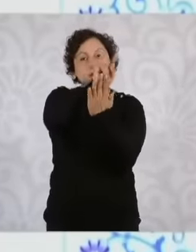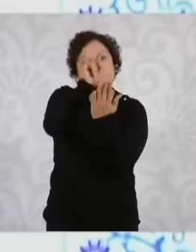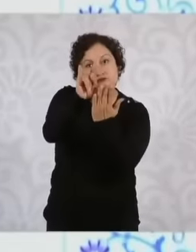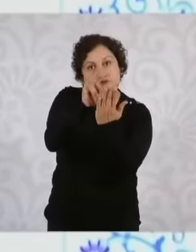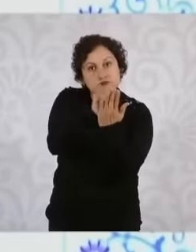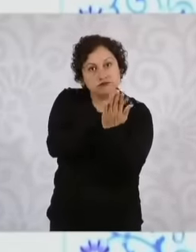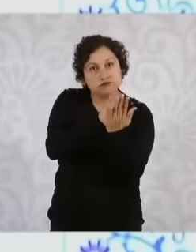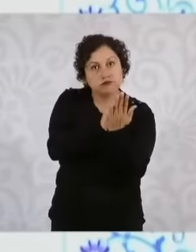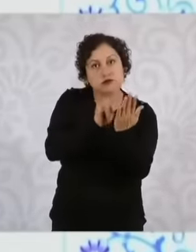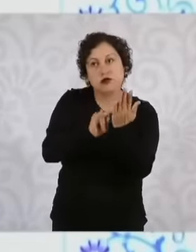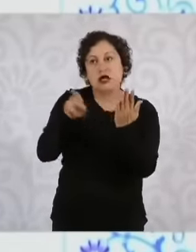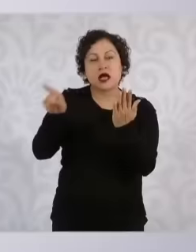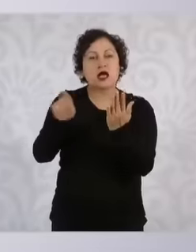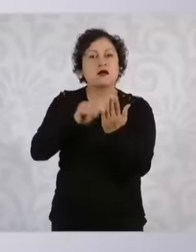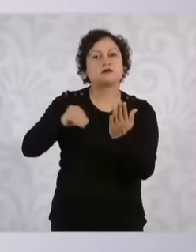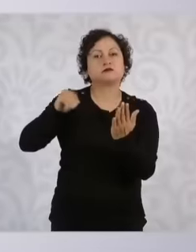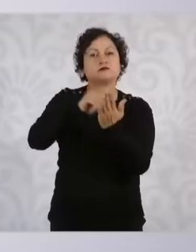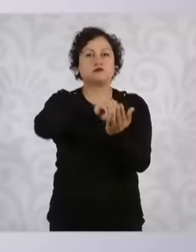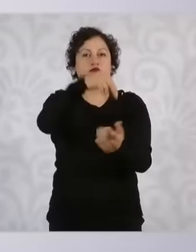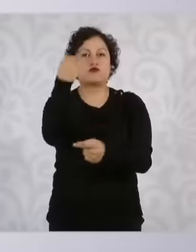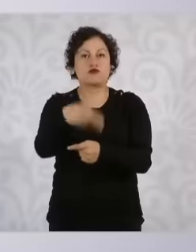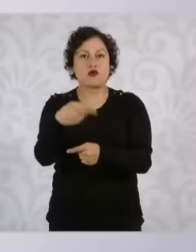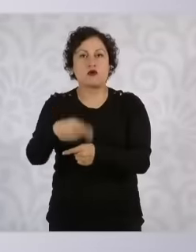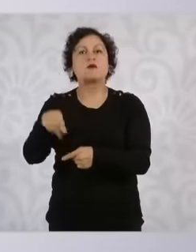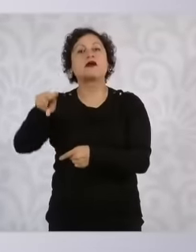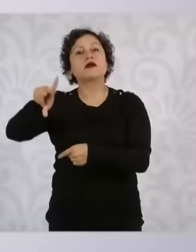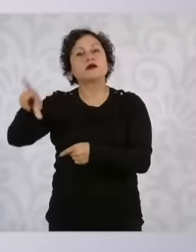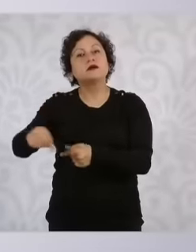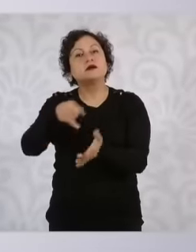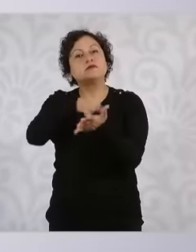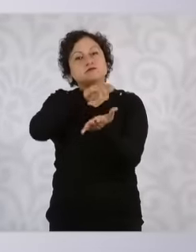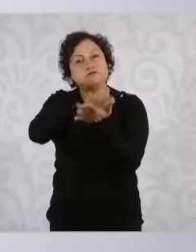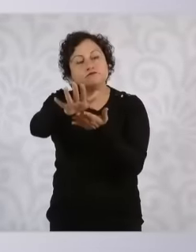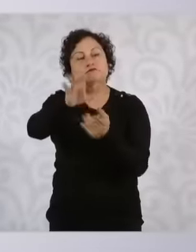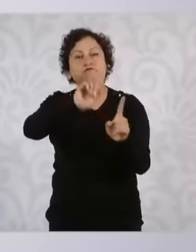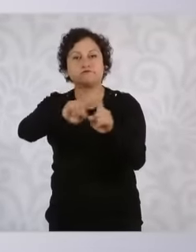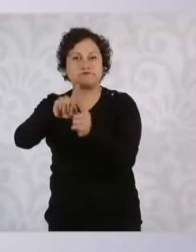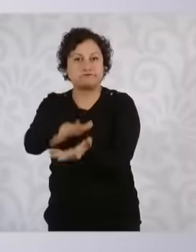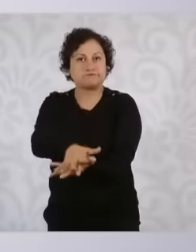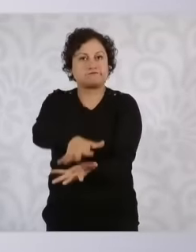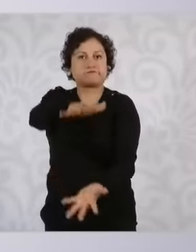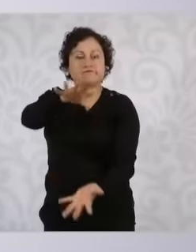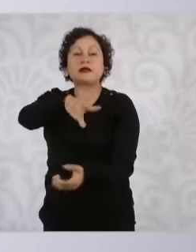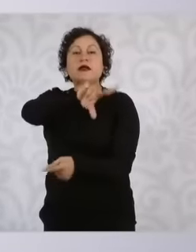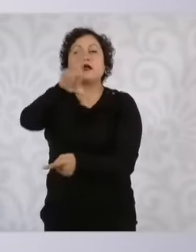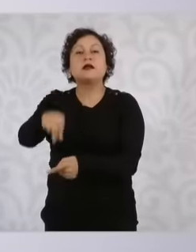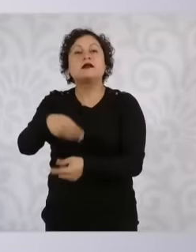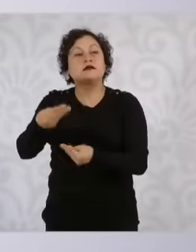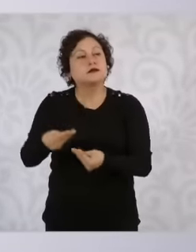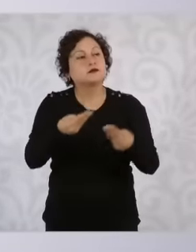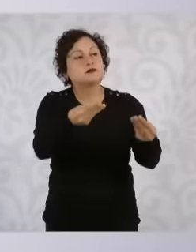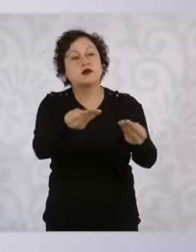electoral documentation and materials, administering and distribute the time that corresponds to the state on radio and television